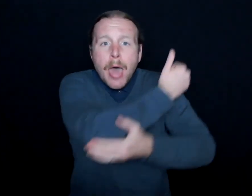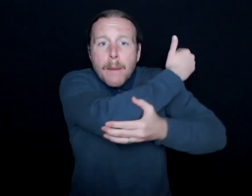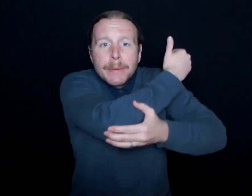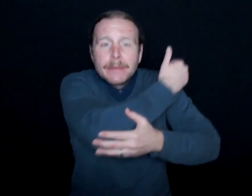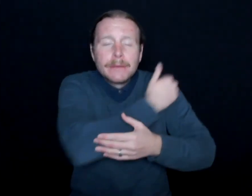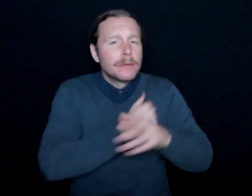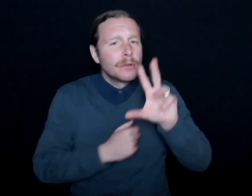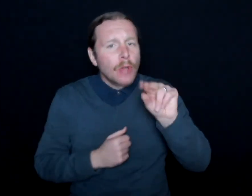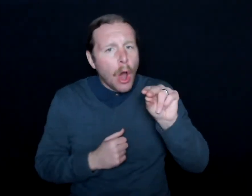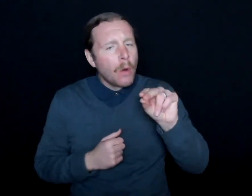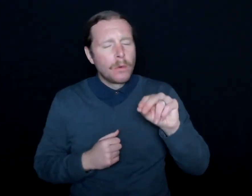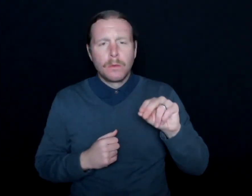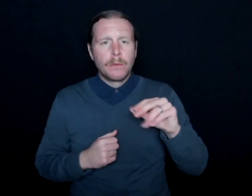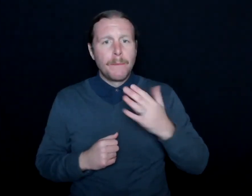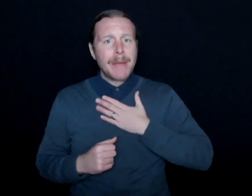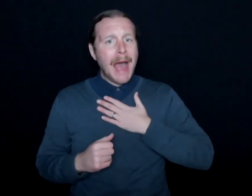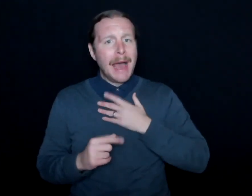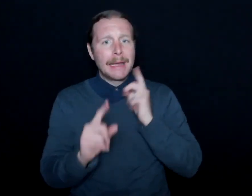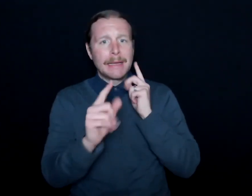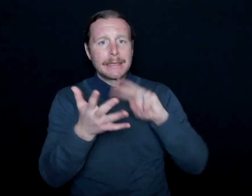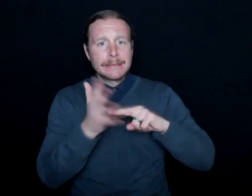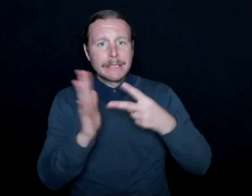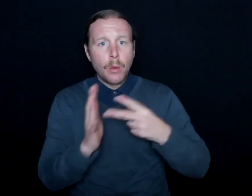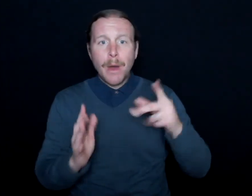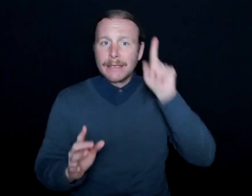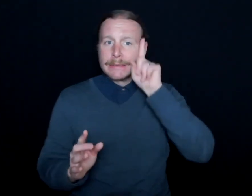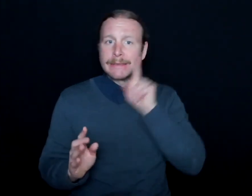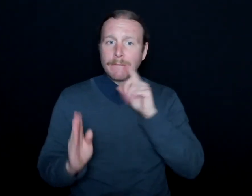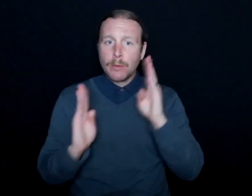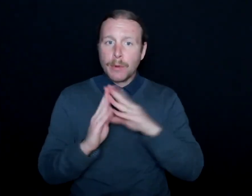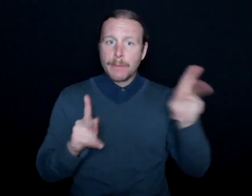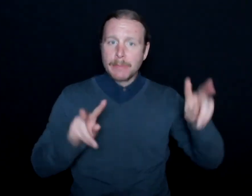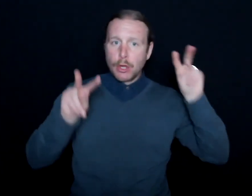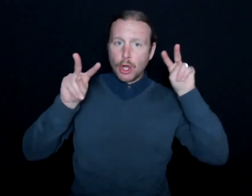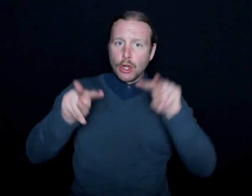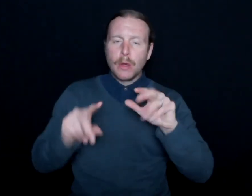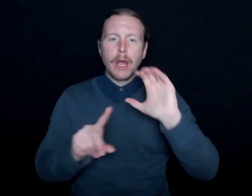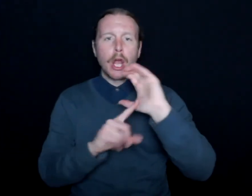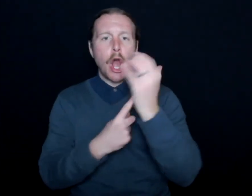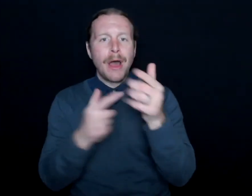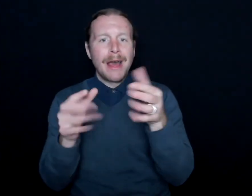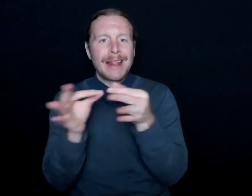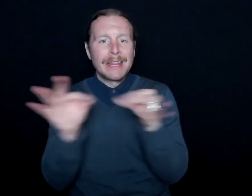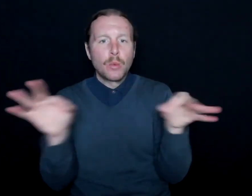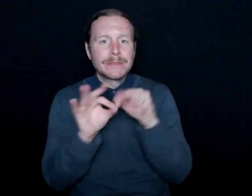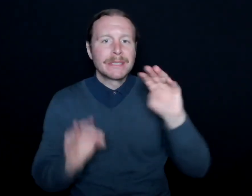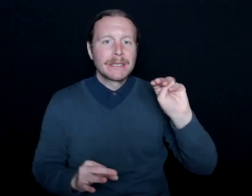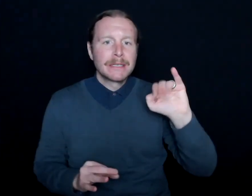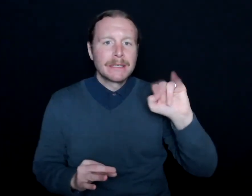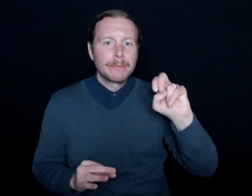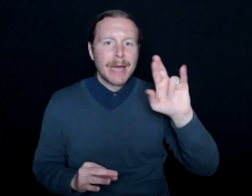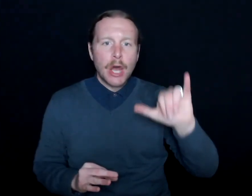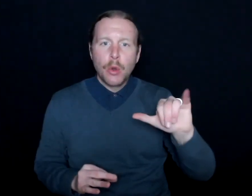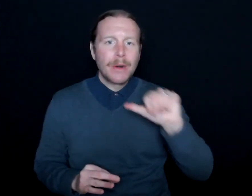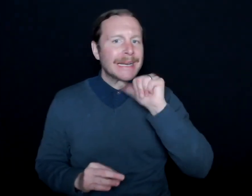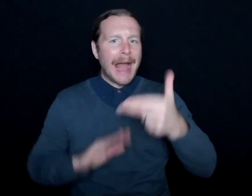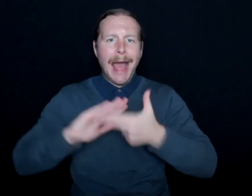I want to make sure that people look at the deaf community as a cultural and linguistic minority, not as a disability.